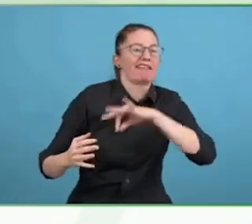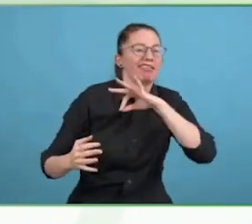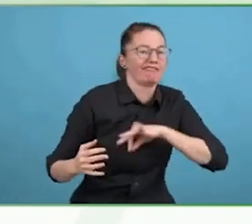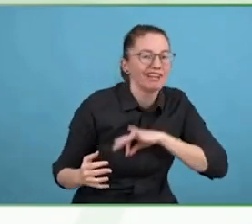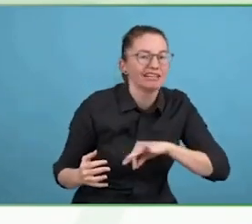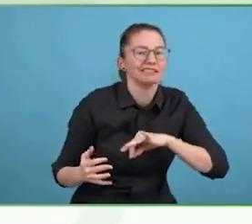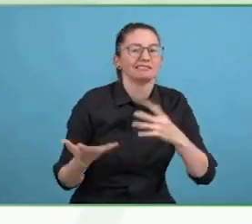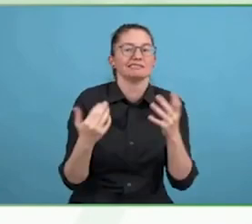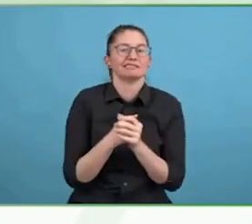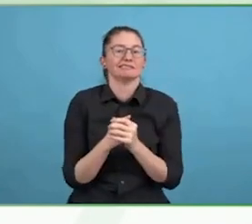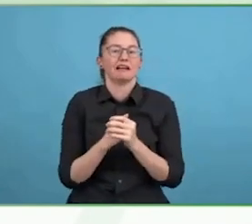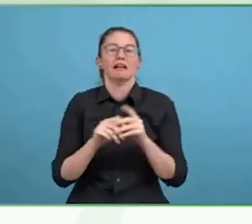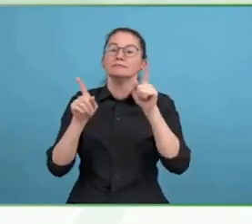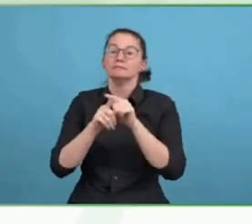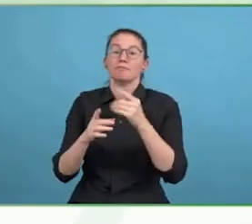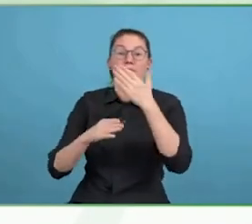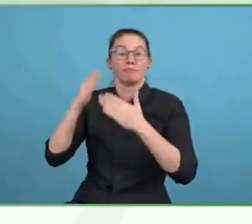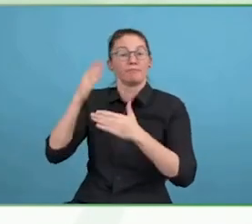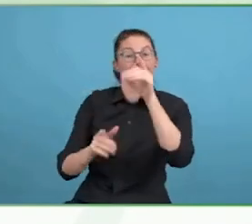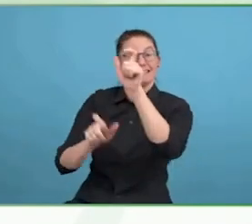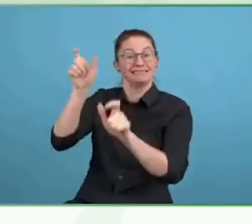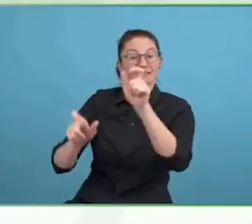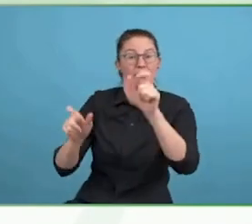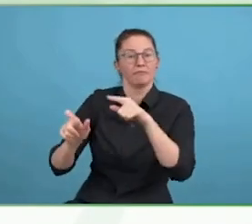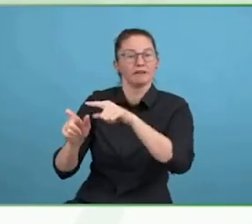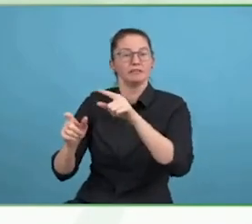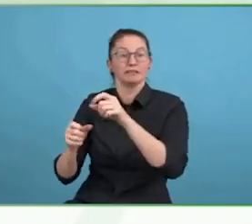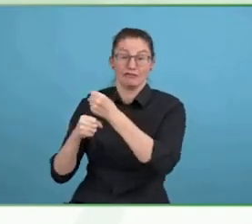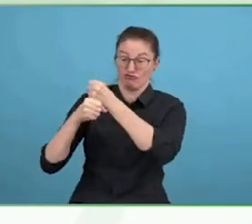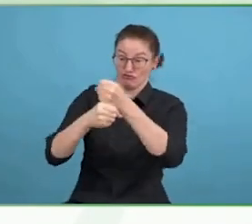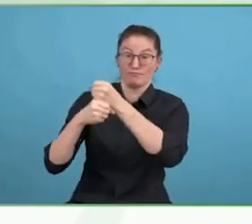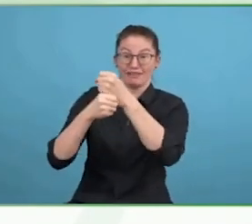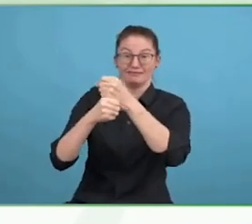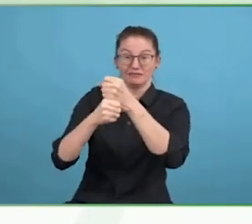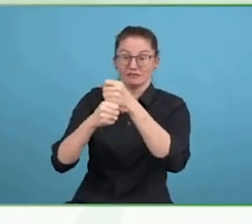pack up and go home. We have got a leader that said what you said and it is all so true